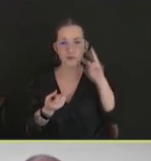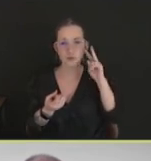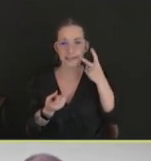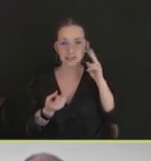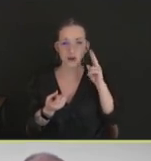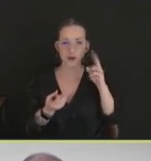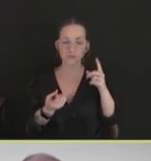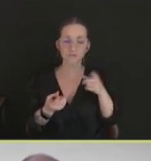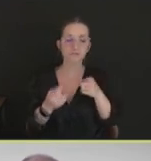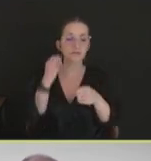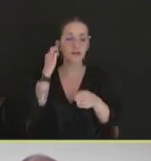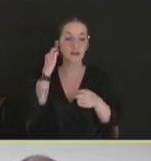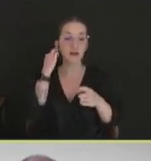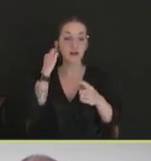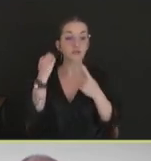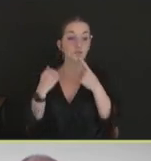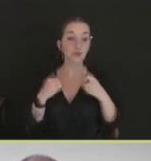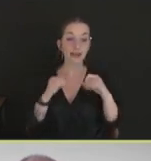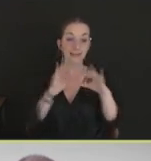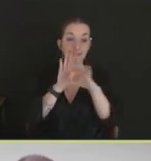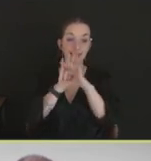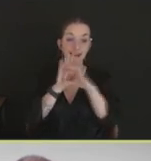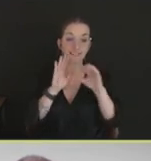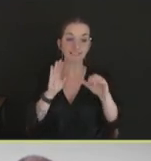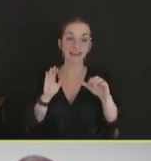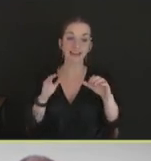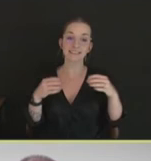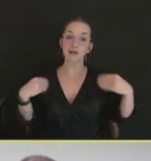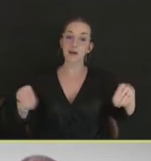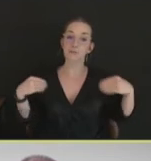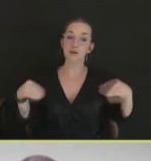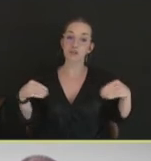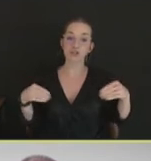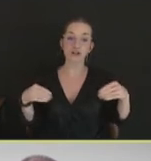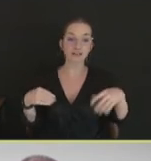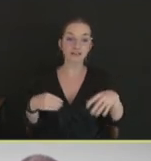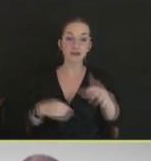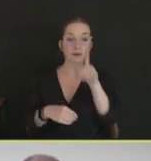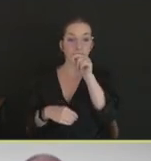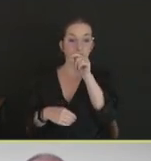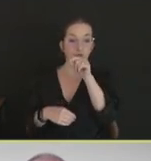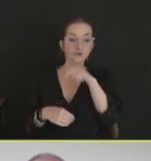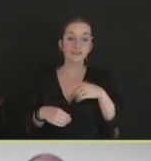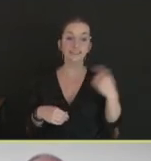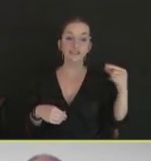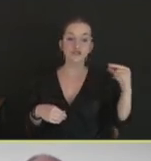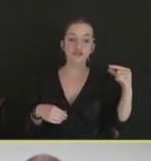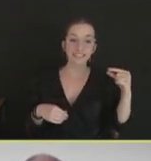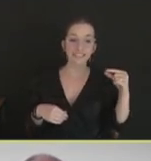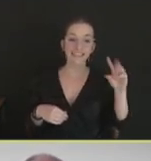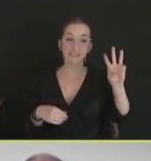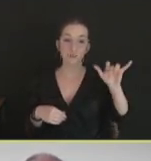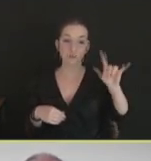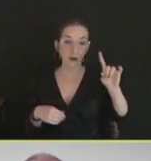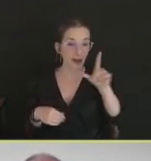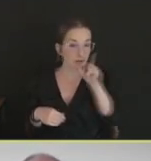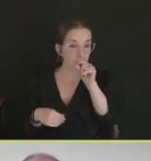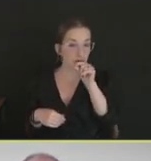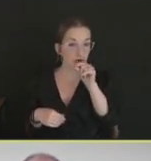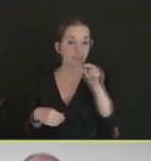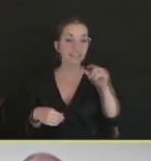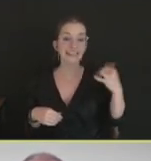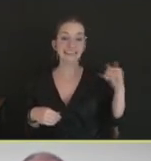poultry. The green dots are wild birds. Yellow dots on there are noncommercial backyard poultry.